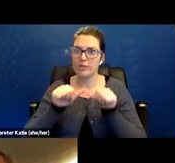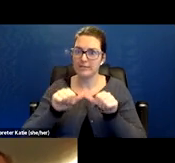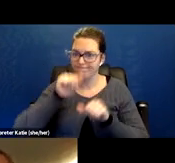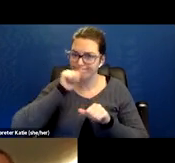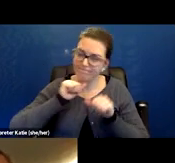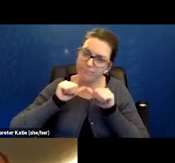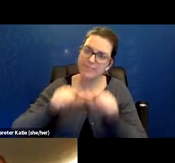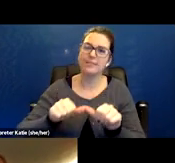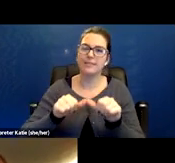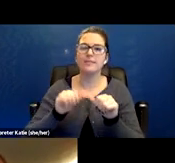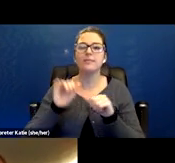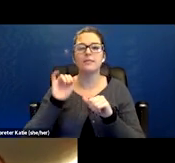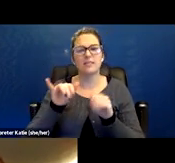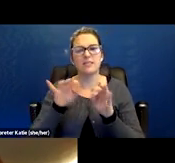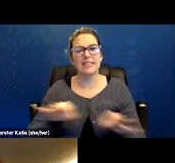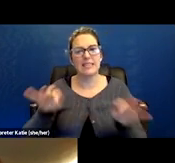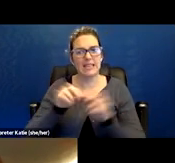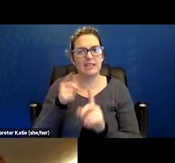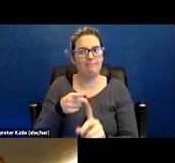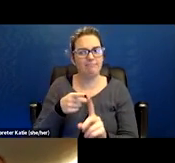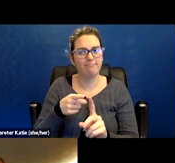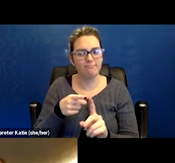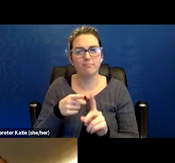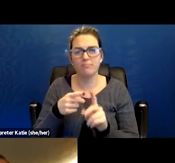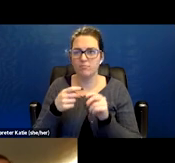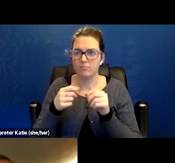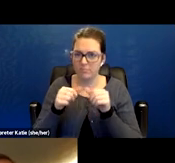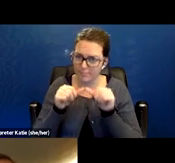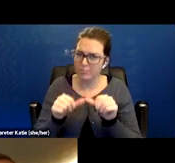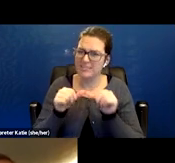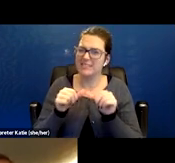is to be persistent, collect that information.